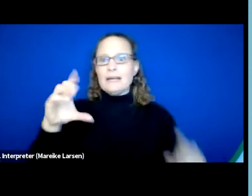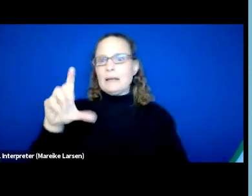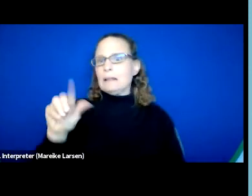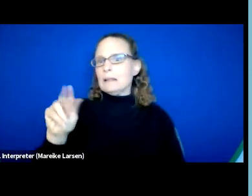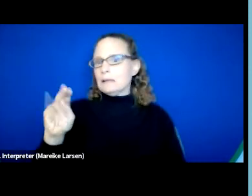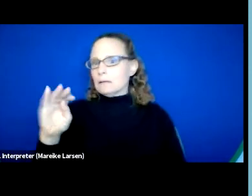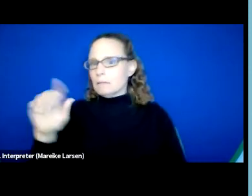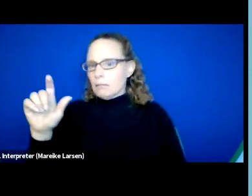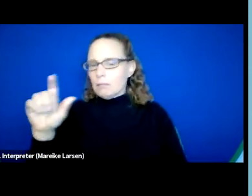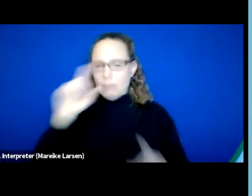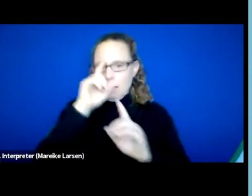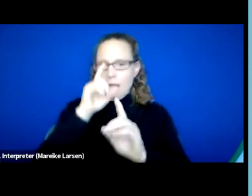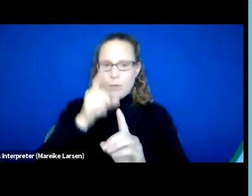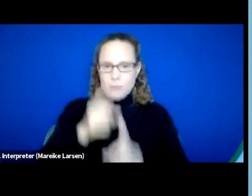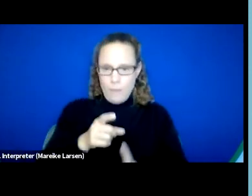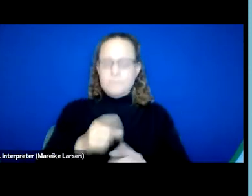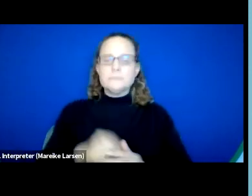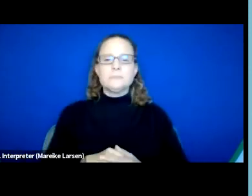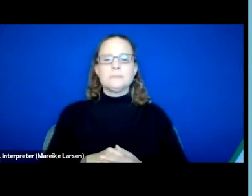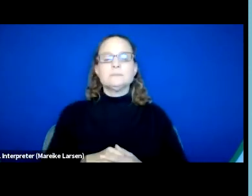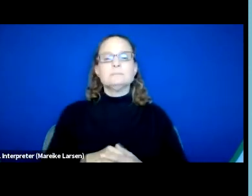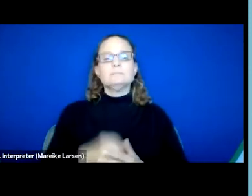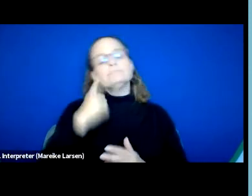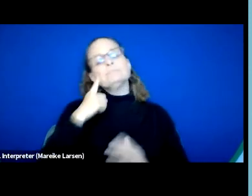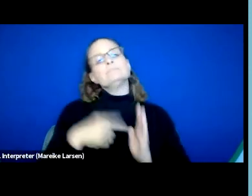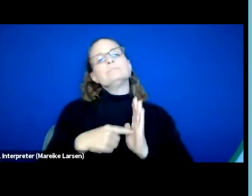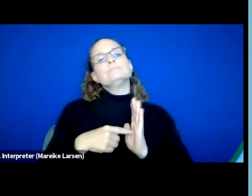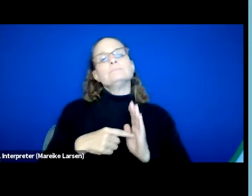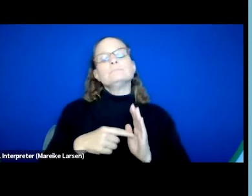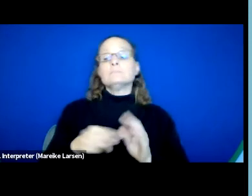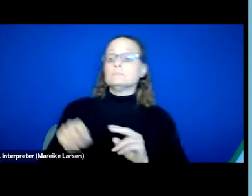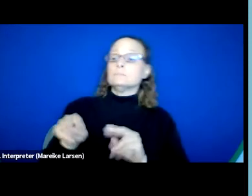So for example, we can look at utilization data.